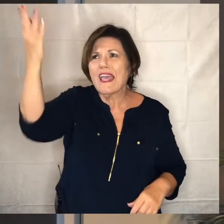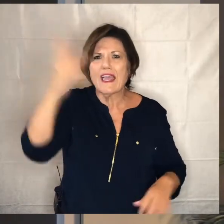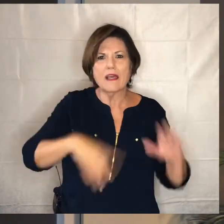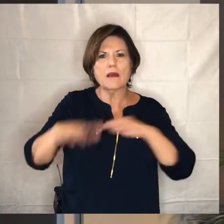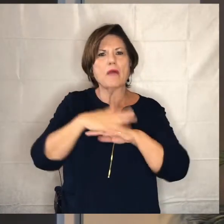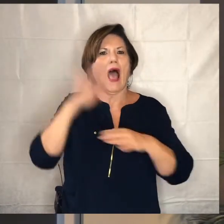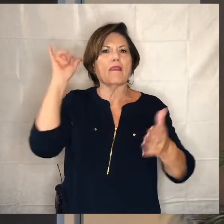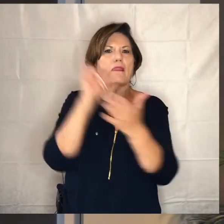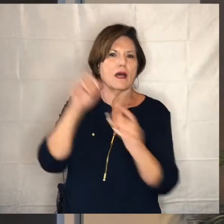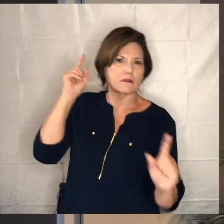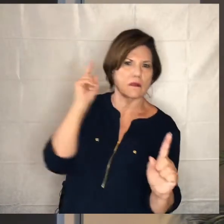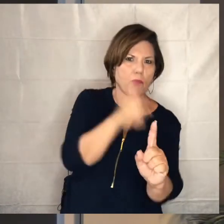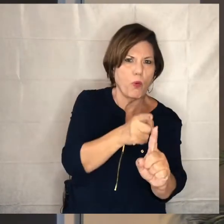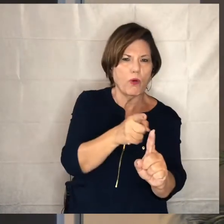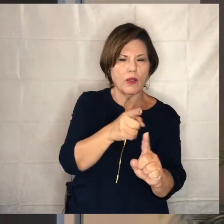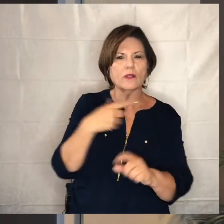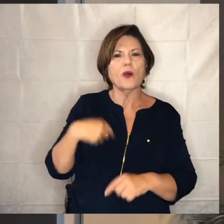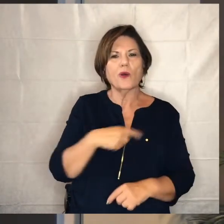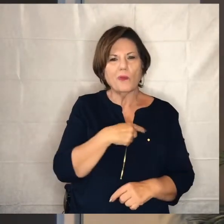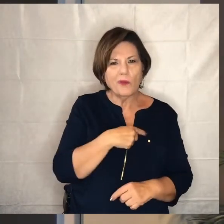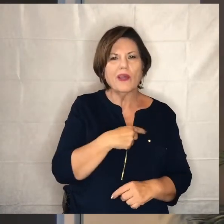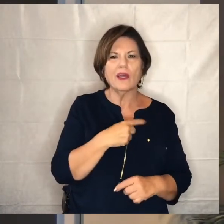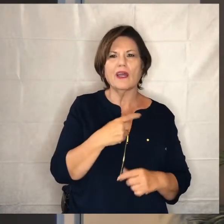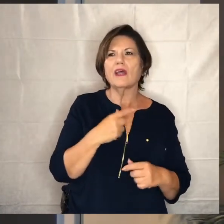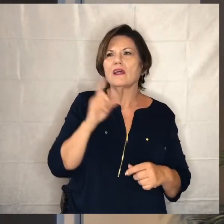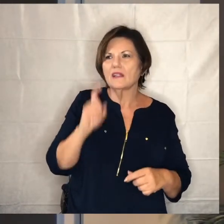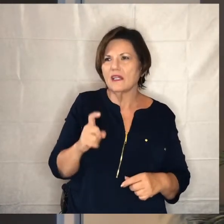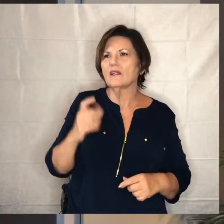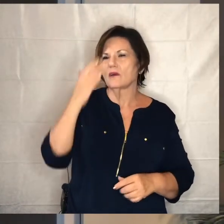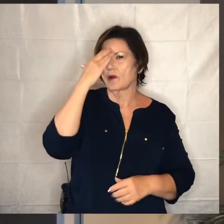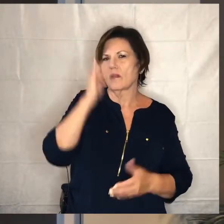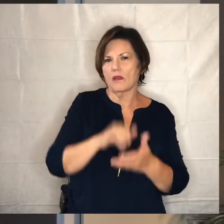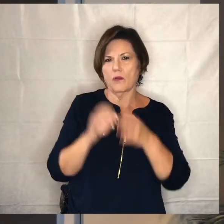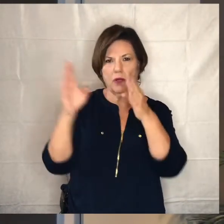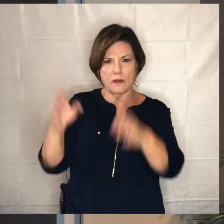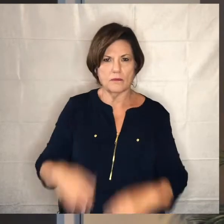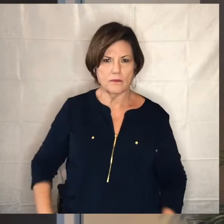keenness that we as the kingdom builders need to be all about